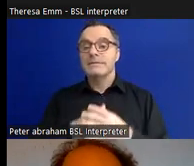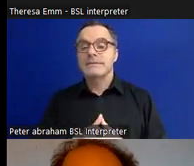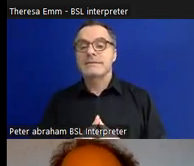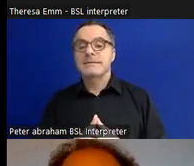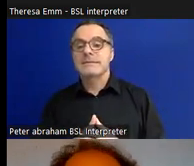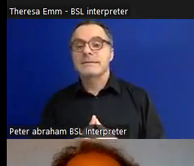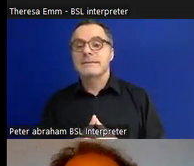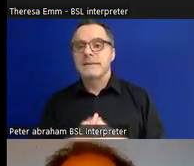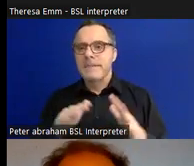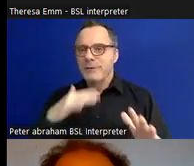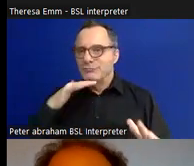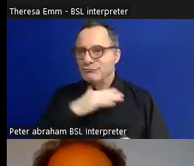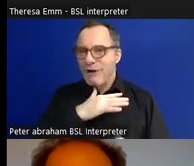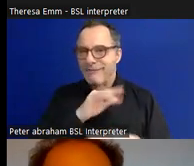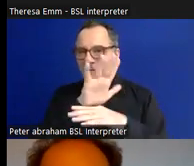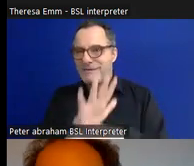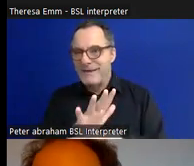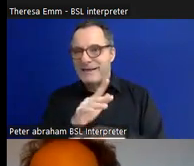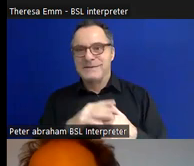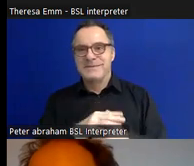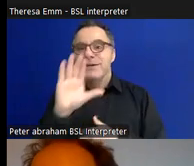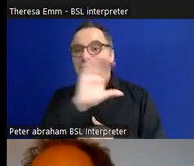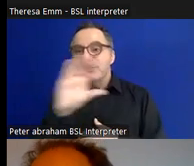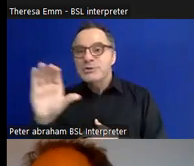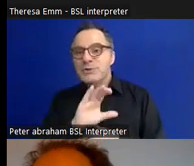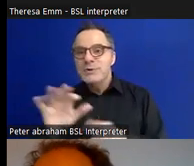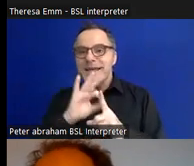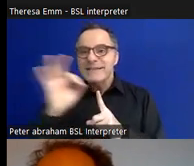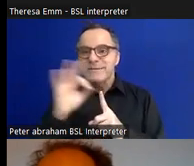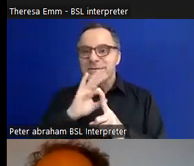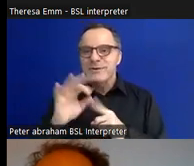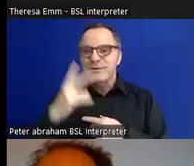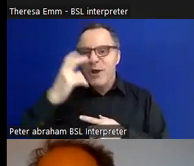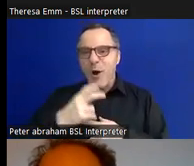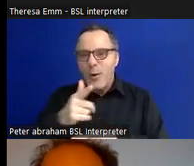rough-and-ready made through Zoom interviews and archive footage working remotely to show